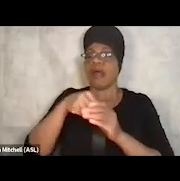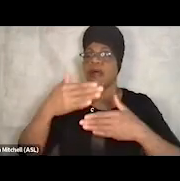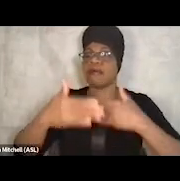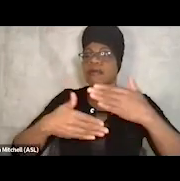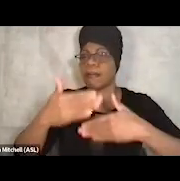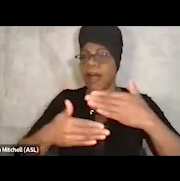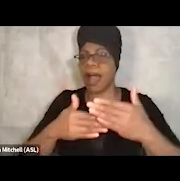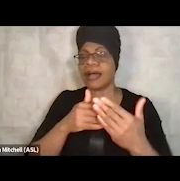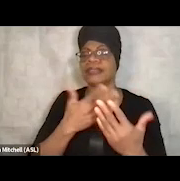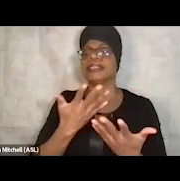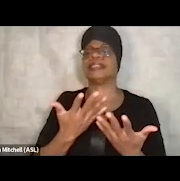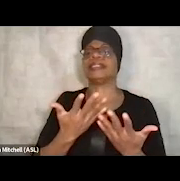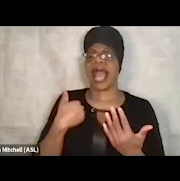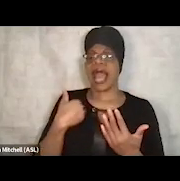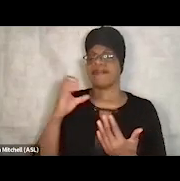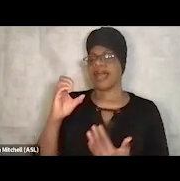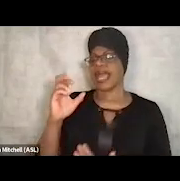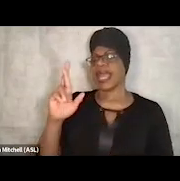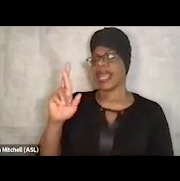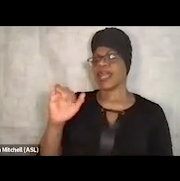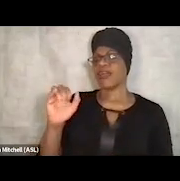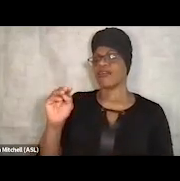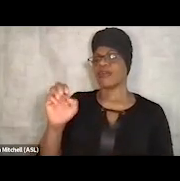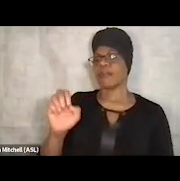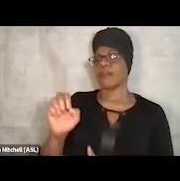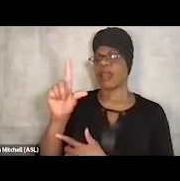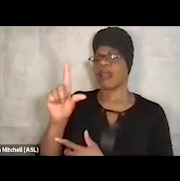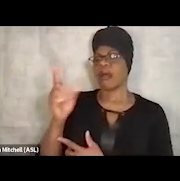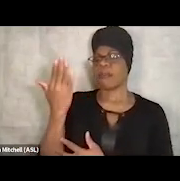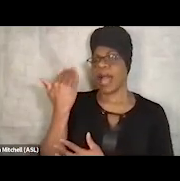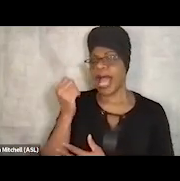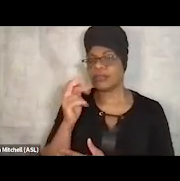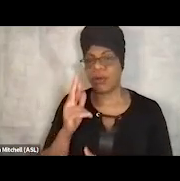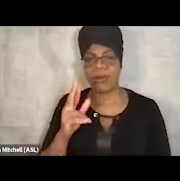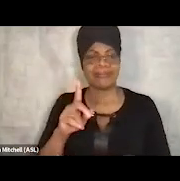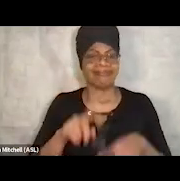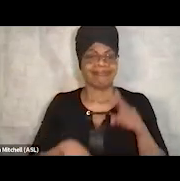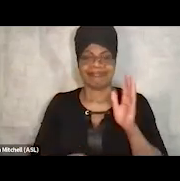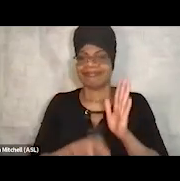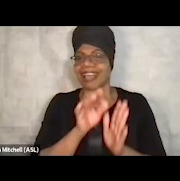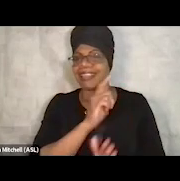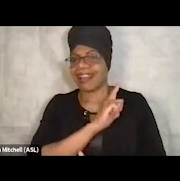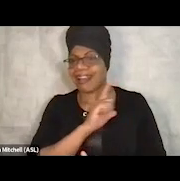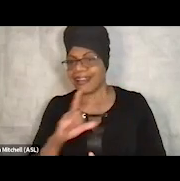they may have a criminal past so they can't find a friendly landlord to rent to them. They could have some financial problems,